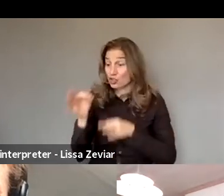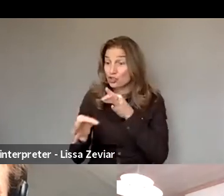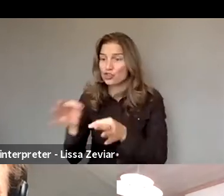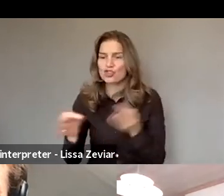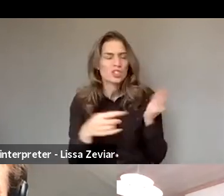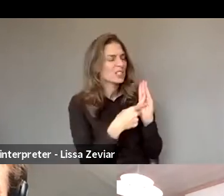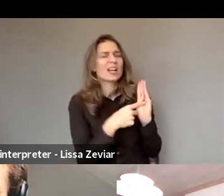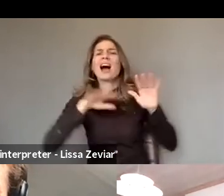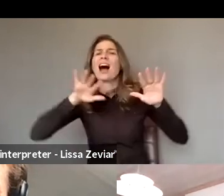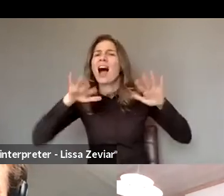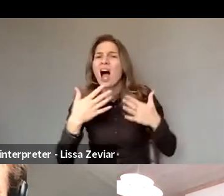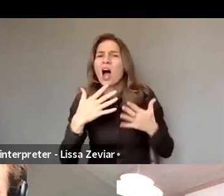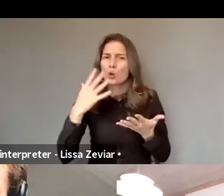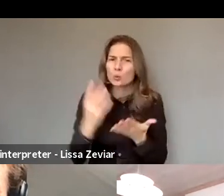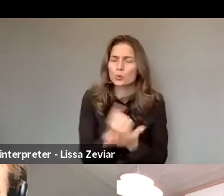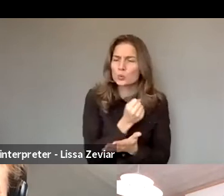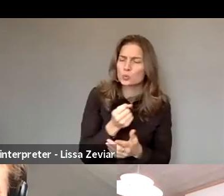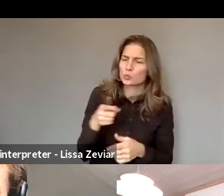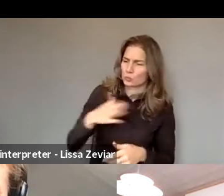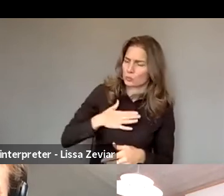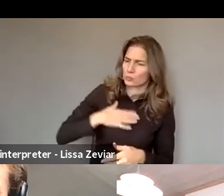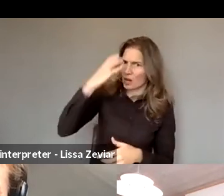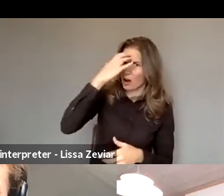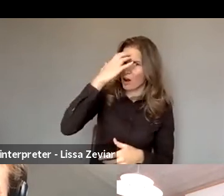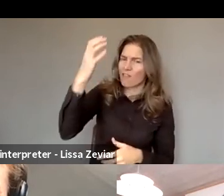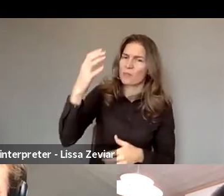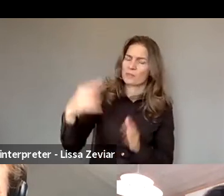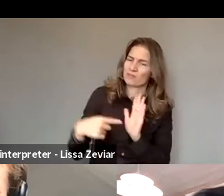of women with disabilities to be free from all violence?